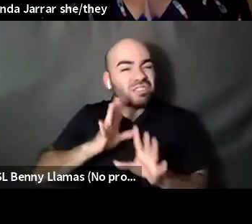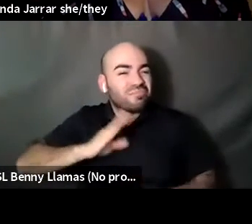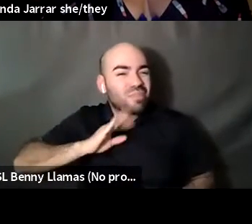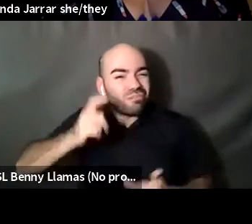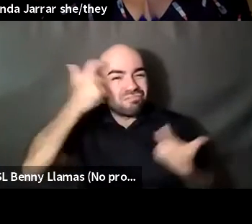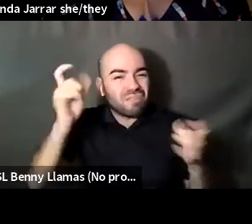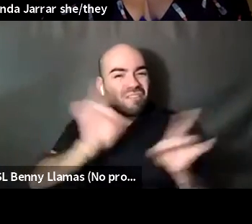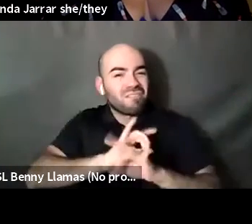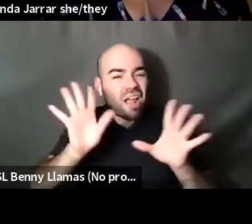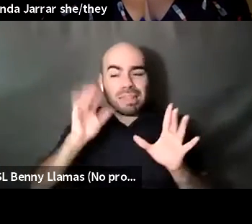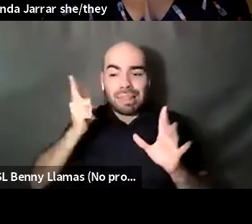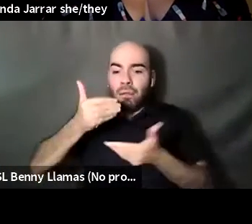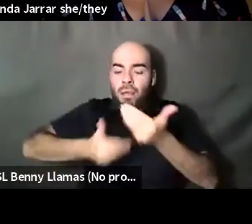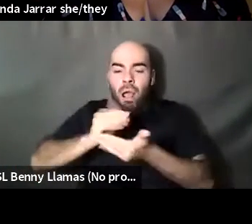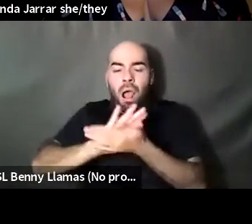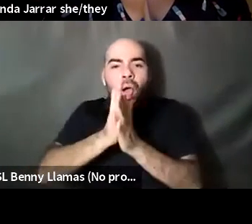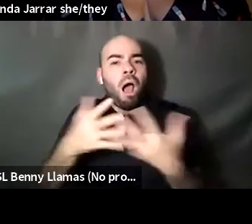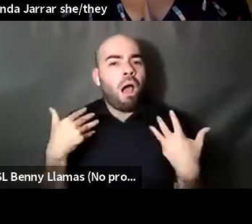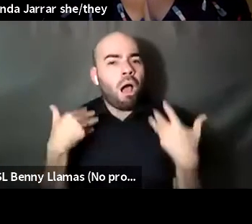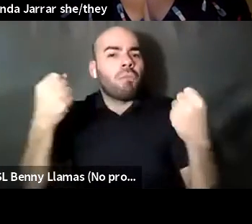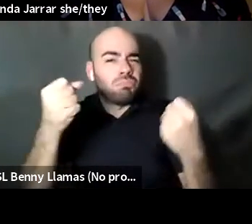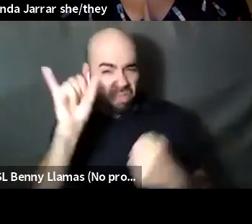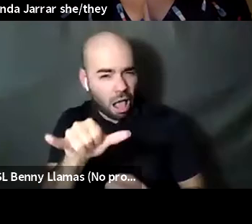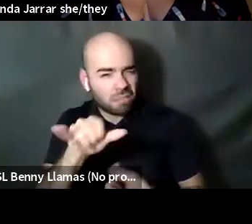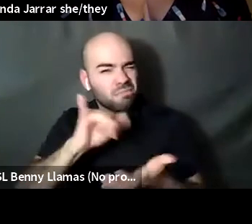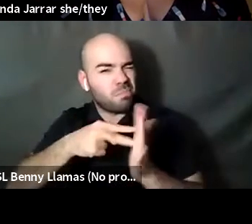Kenyon Farrow (he/him/his): Definitely, yeah. Yeah. Nahshon Anderson: Oh, definitely. I, I